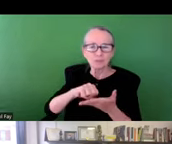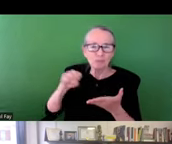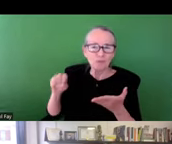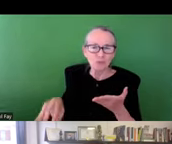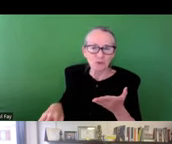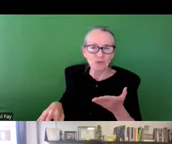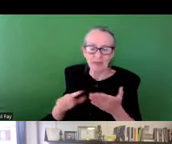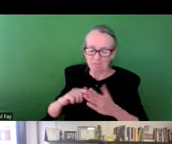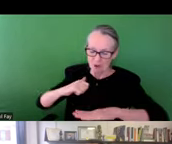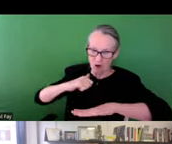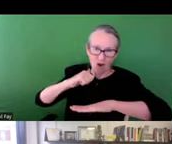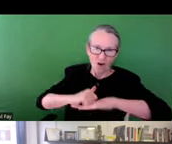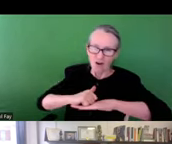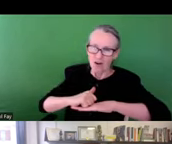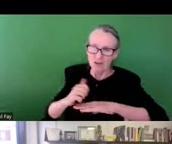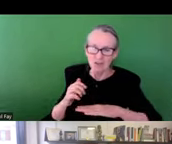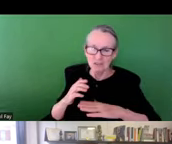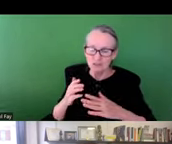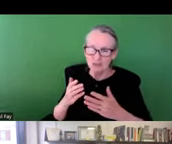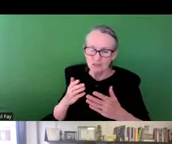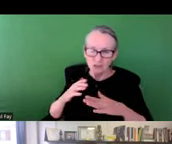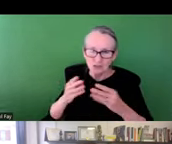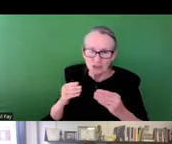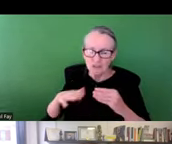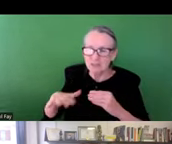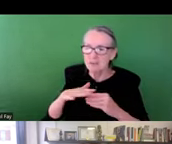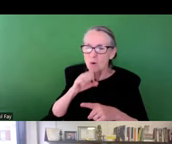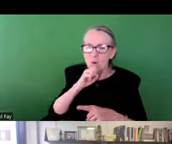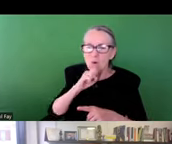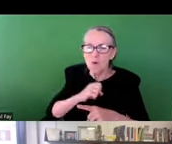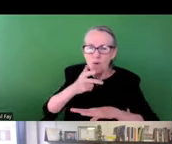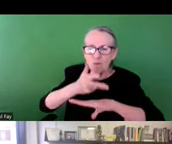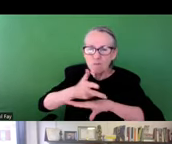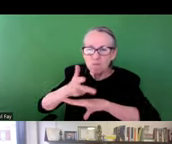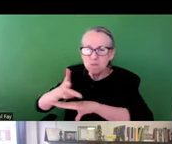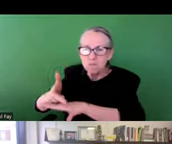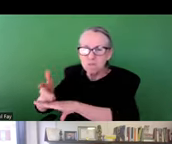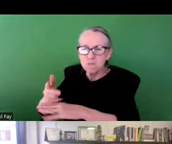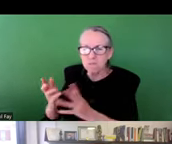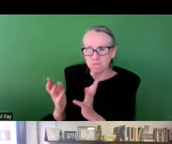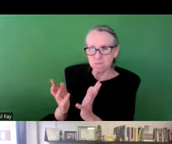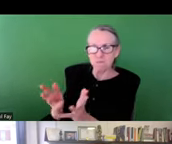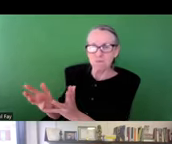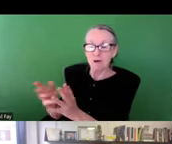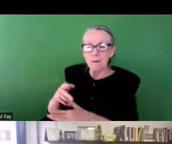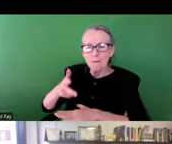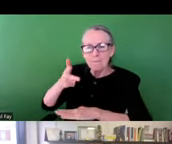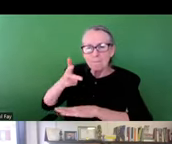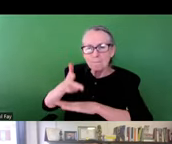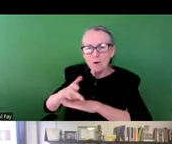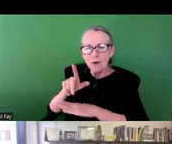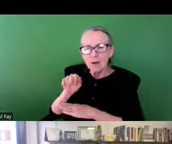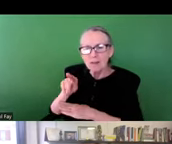they also get